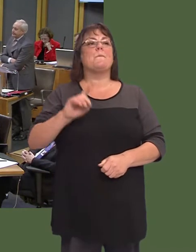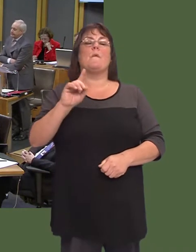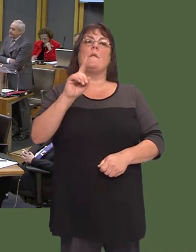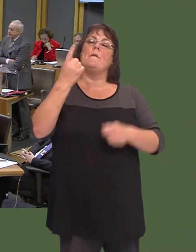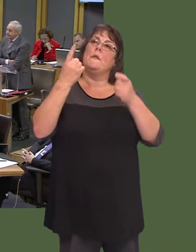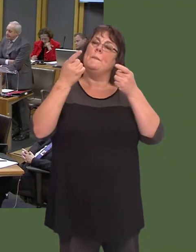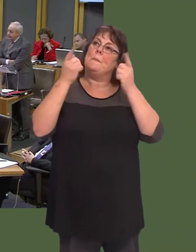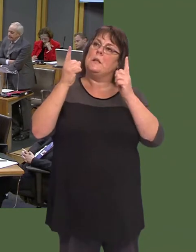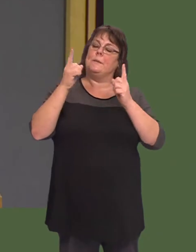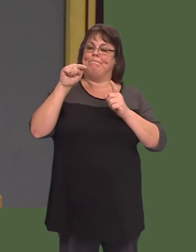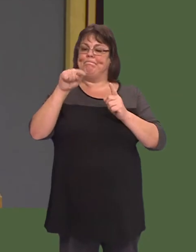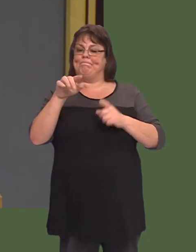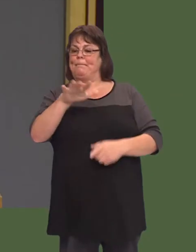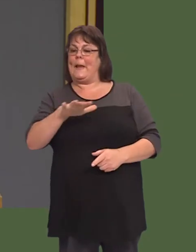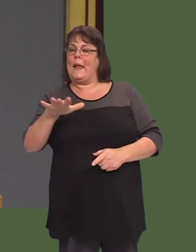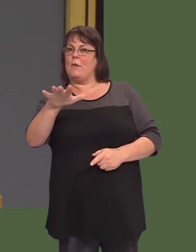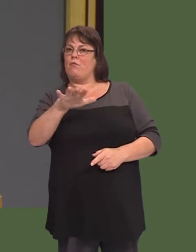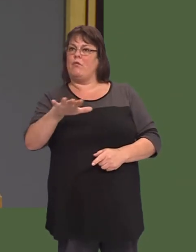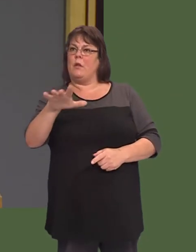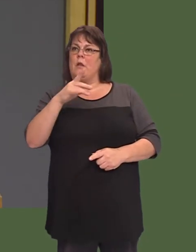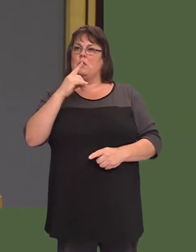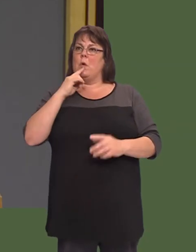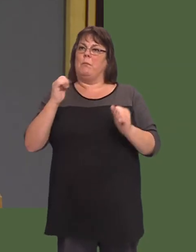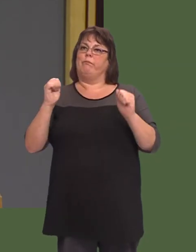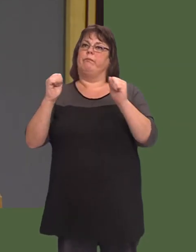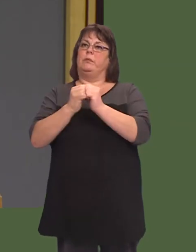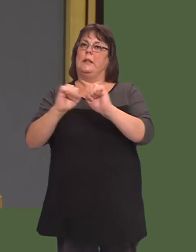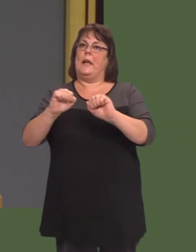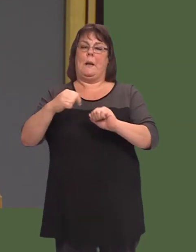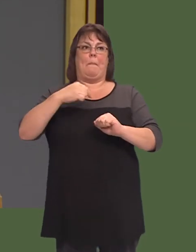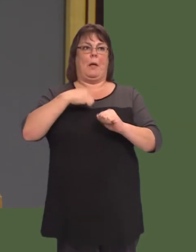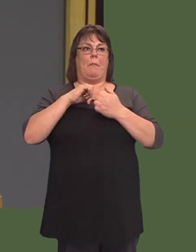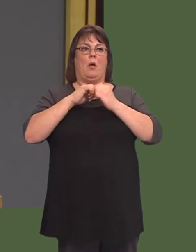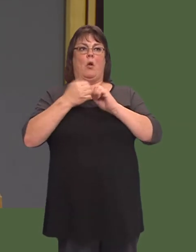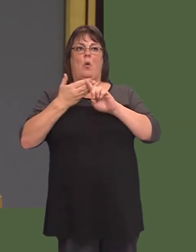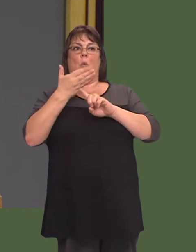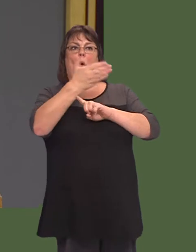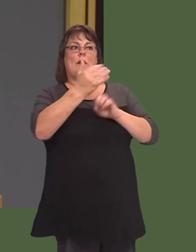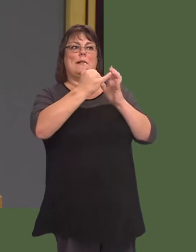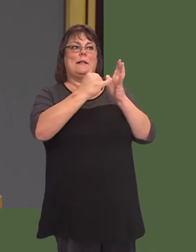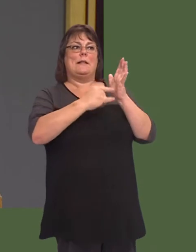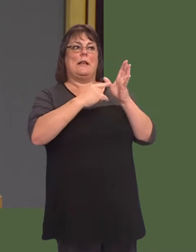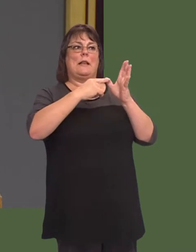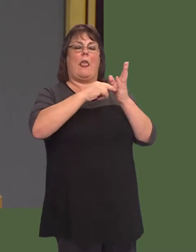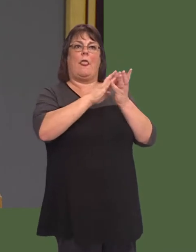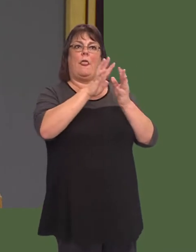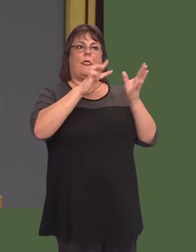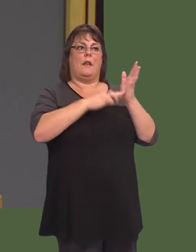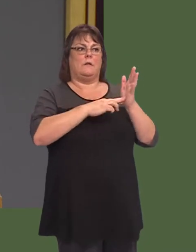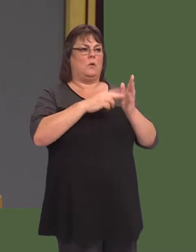the First Minister is talking about. My colleagues and I had the advantage on Friday of visiting St Athan and seeing whatís happening